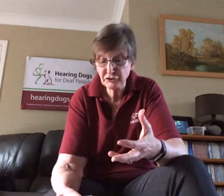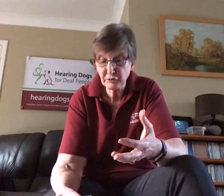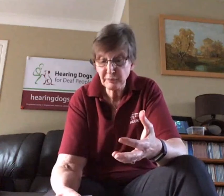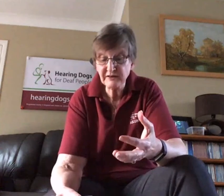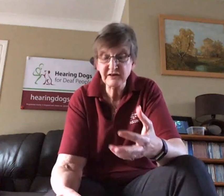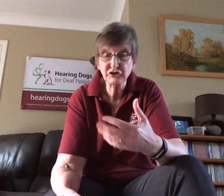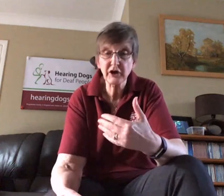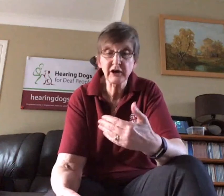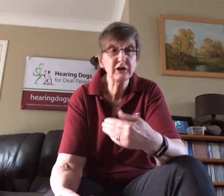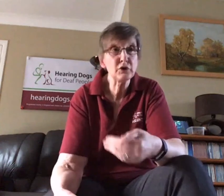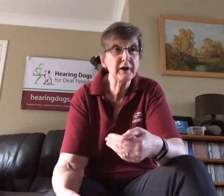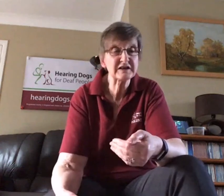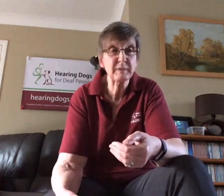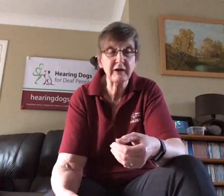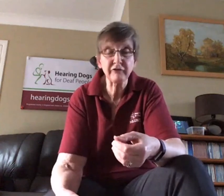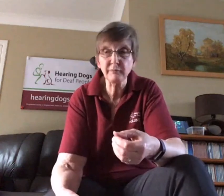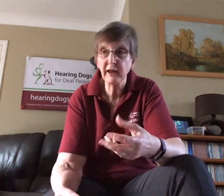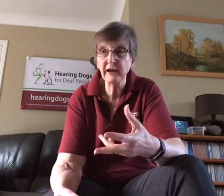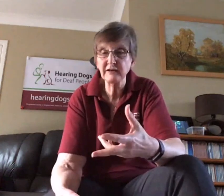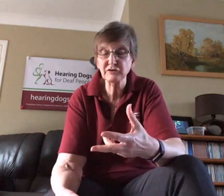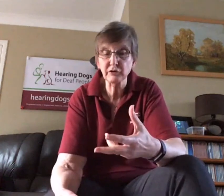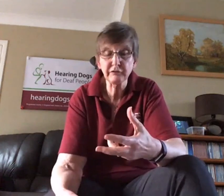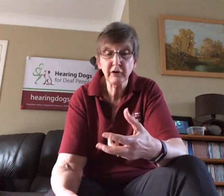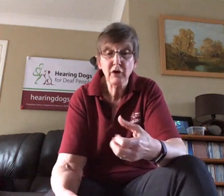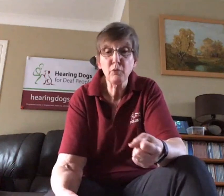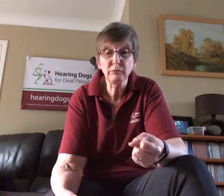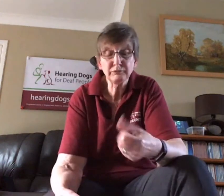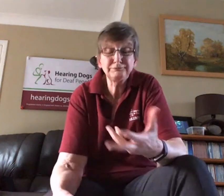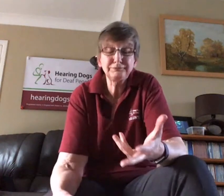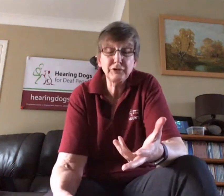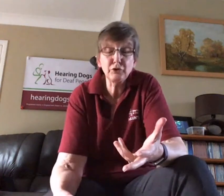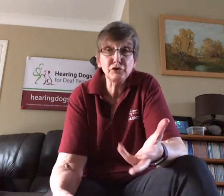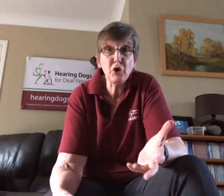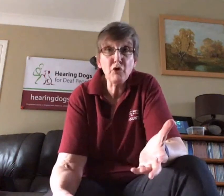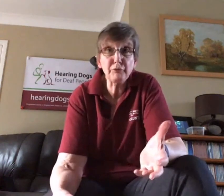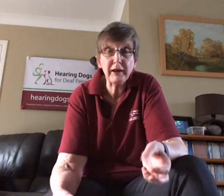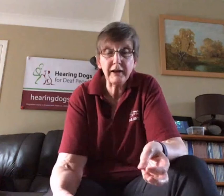It's all the sort of basic training you would expect from any sort of good dog really.